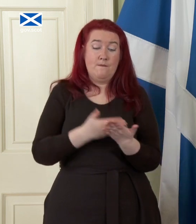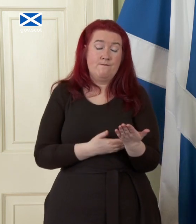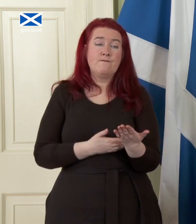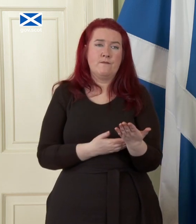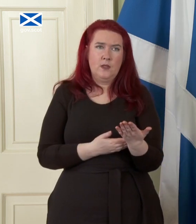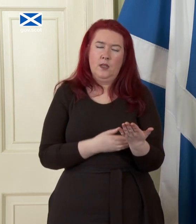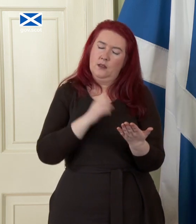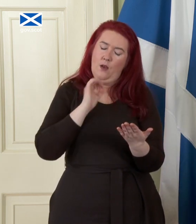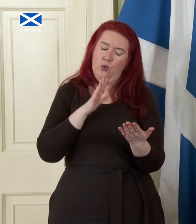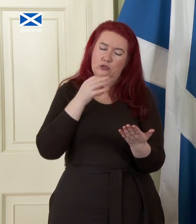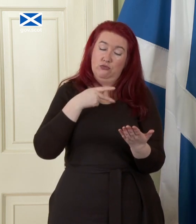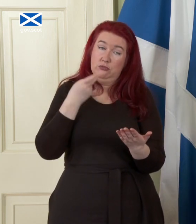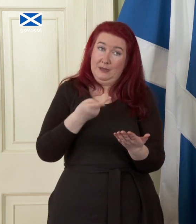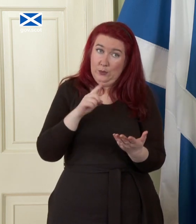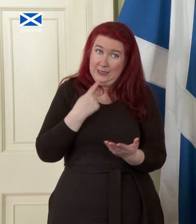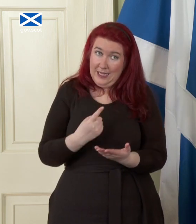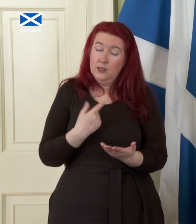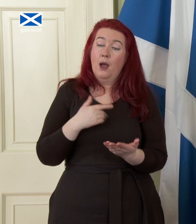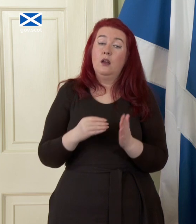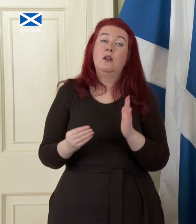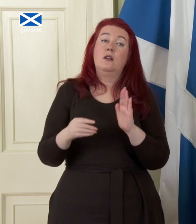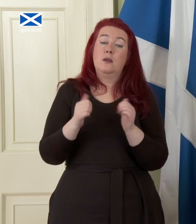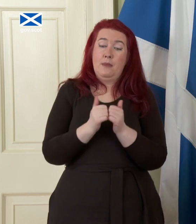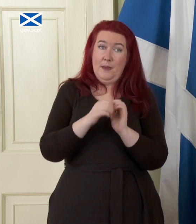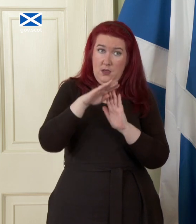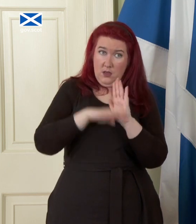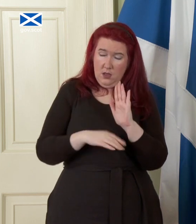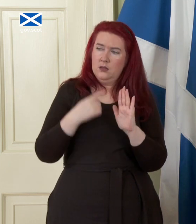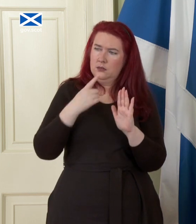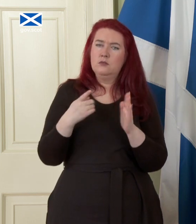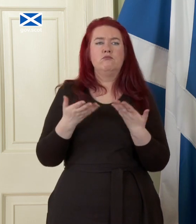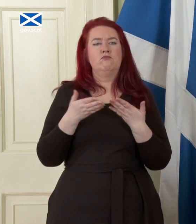just repeat myself of what I've already said we're setting out in this paper the broad approach that